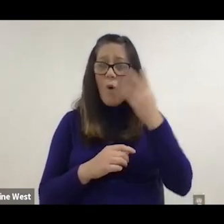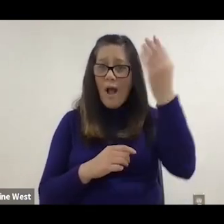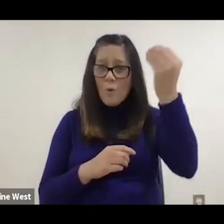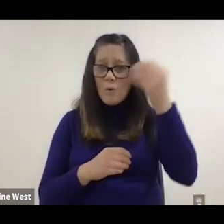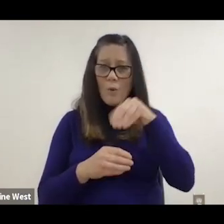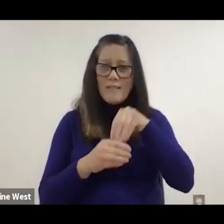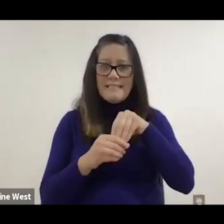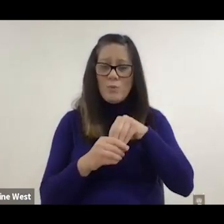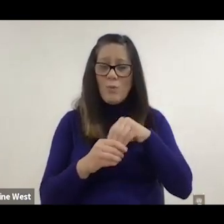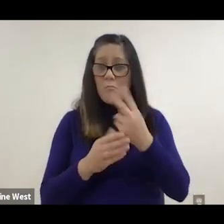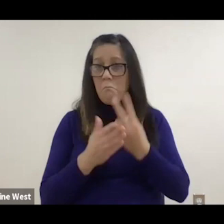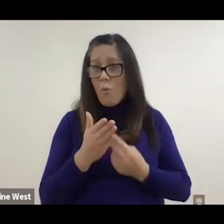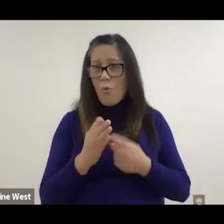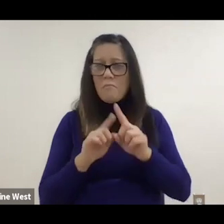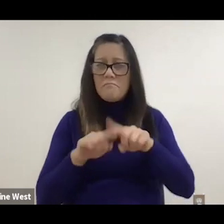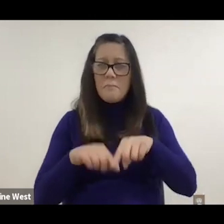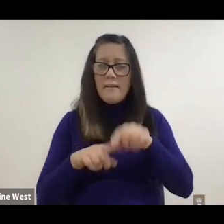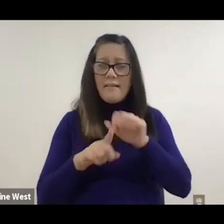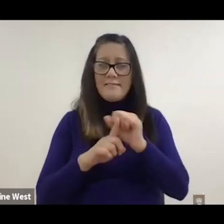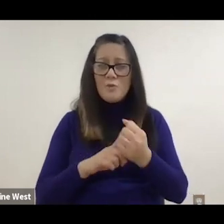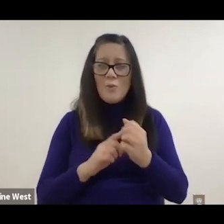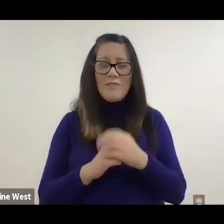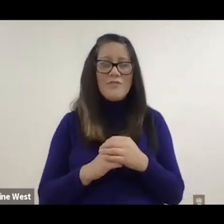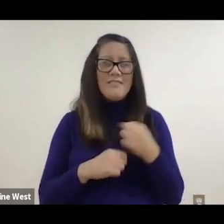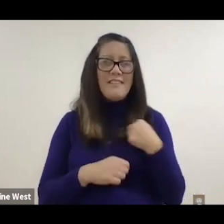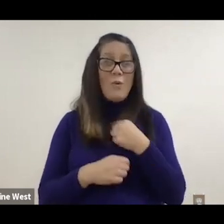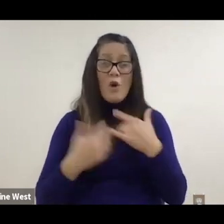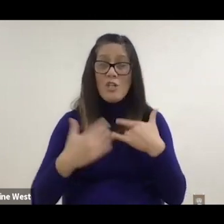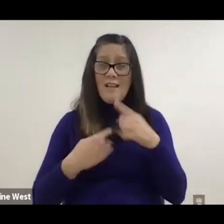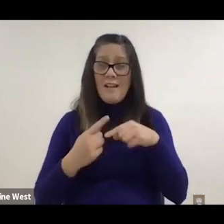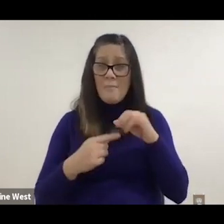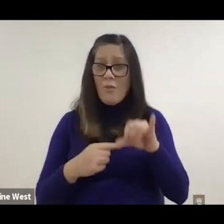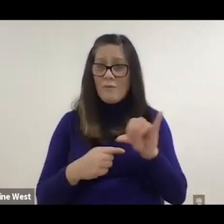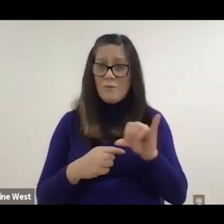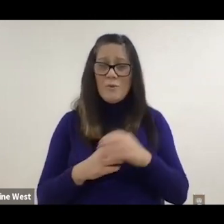outdoor mobility in different circumstances, so we're pretty excited about this as well.